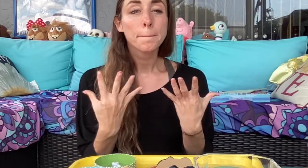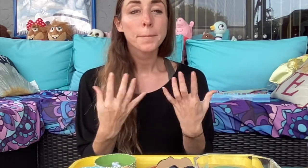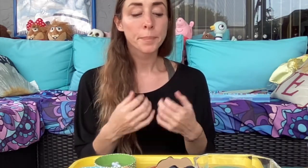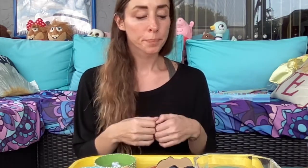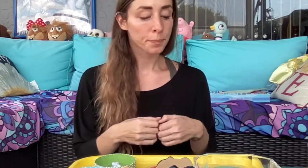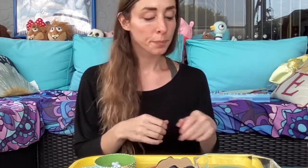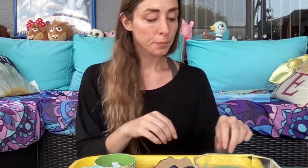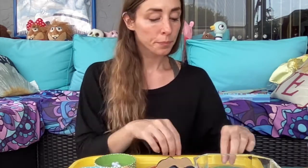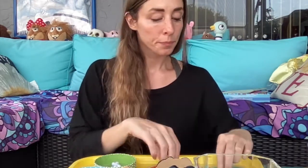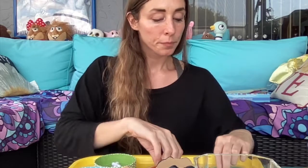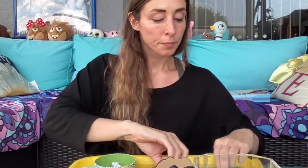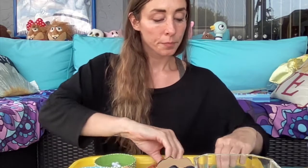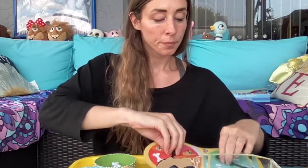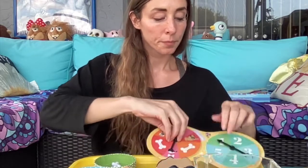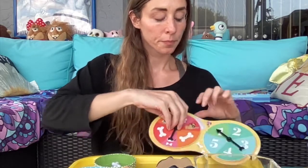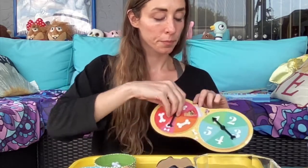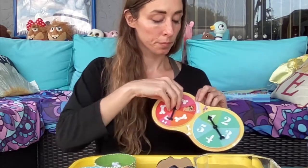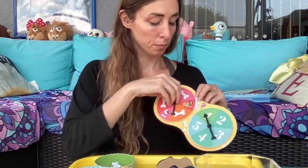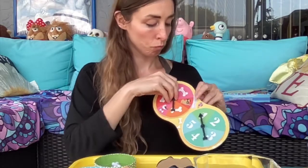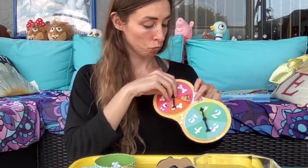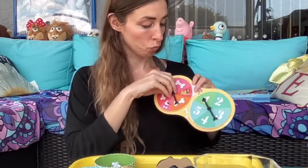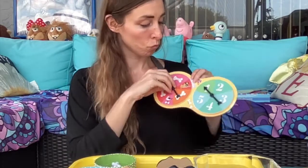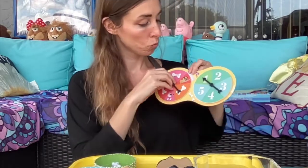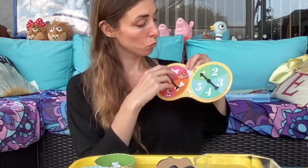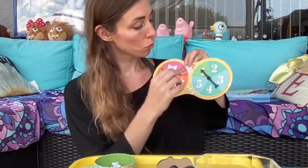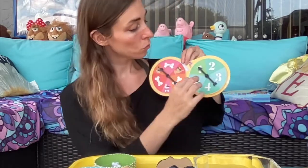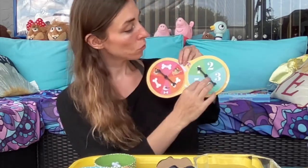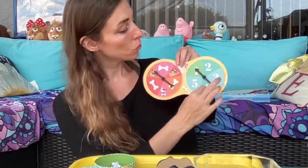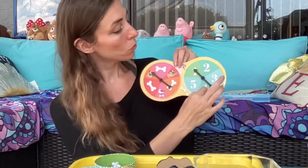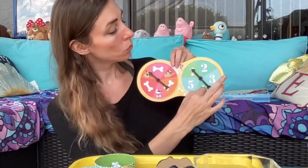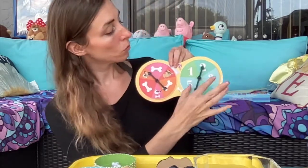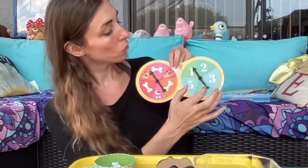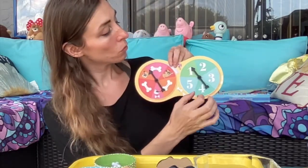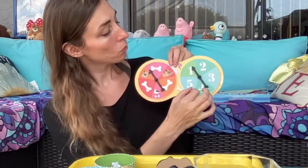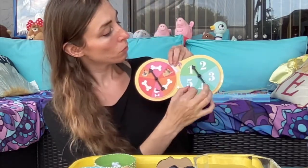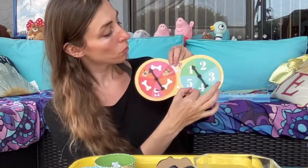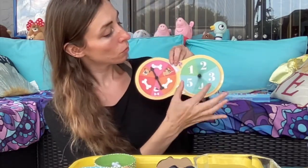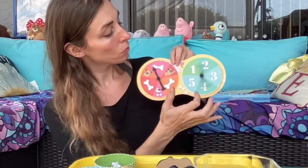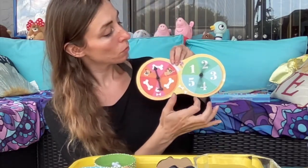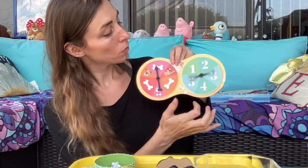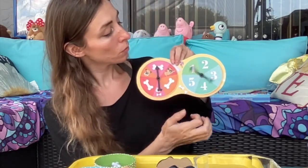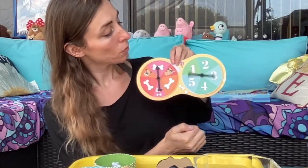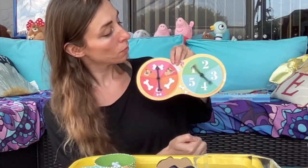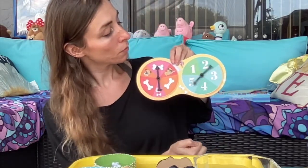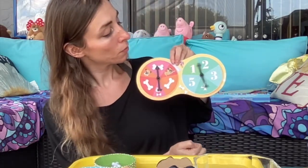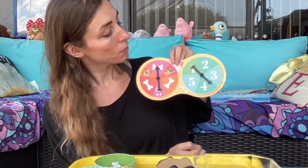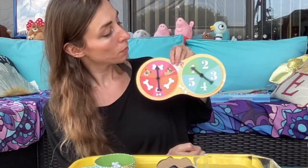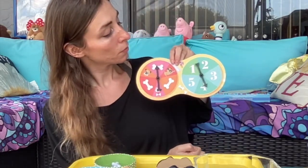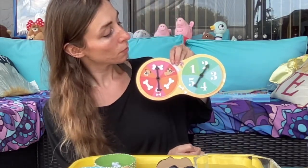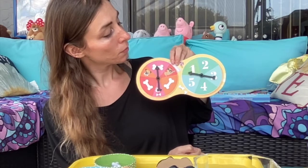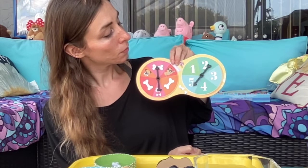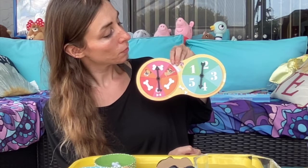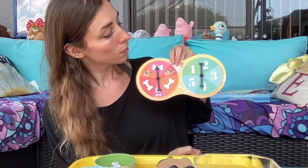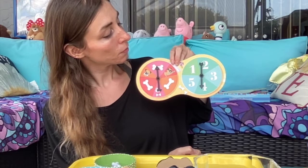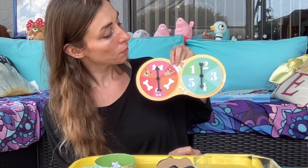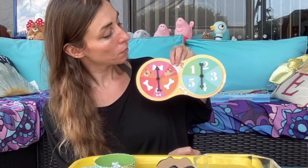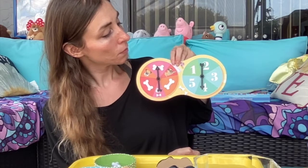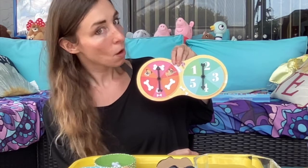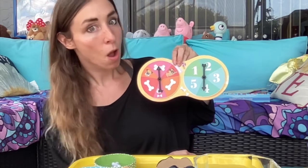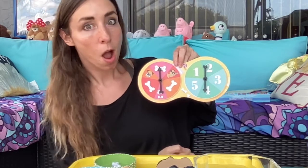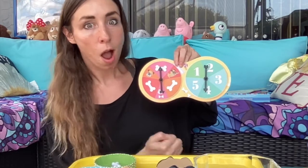How many bones?